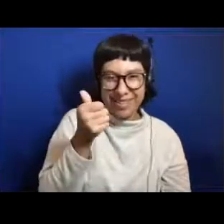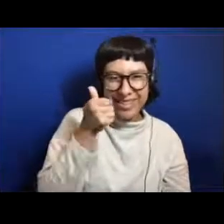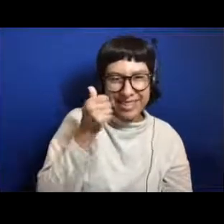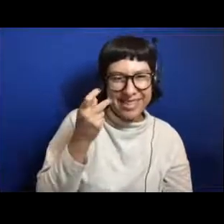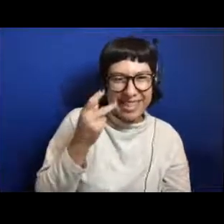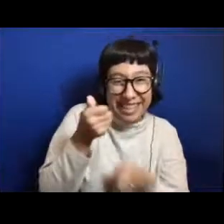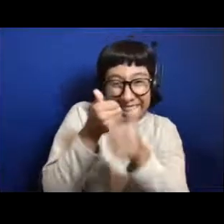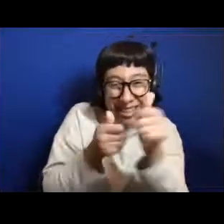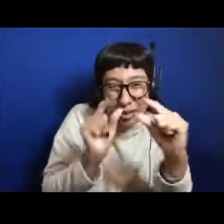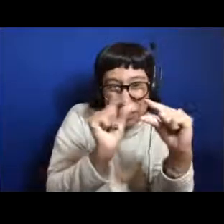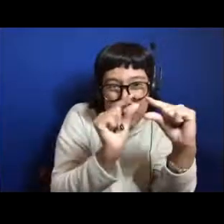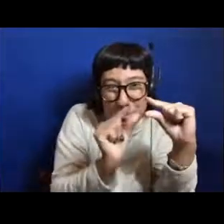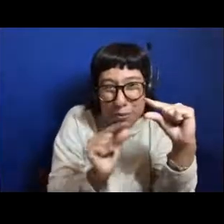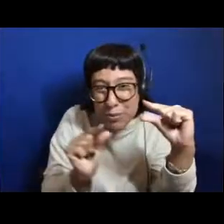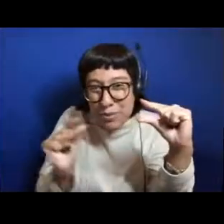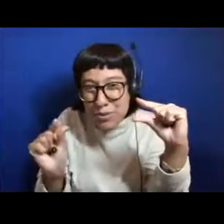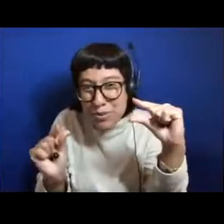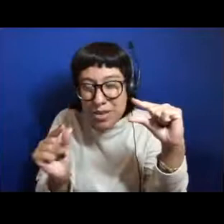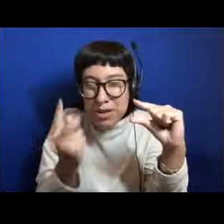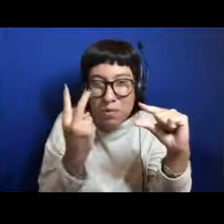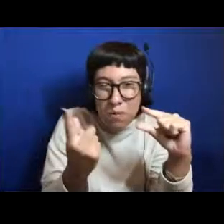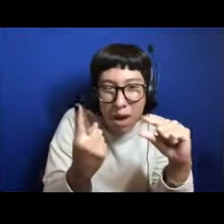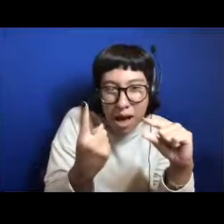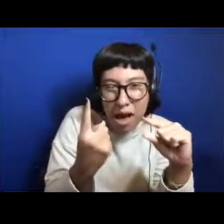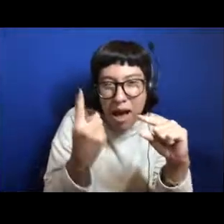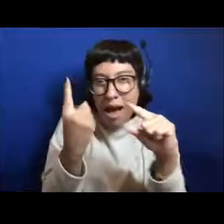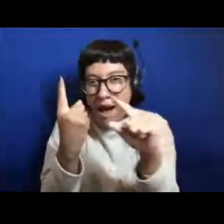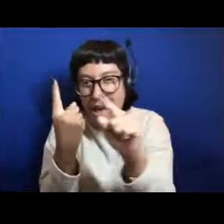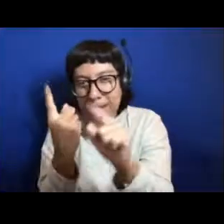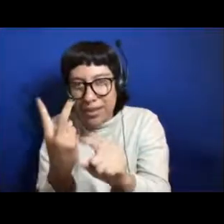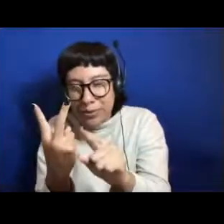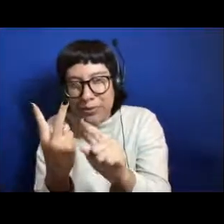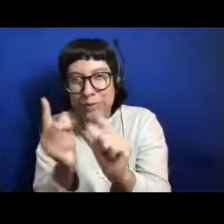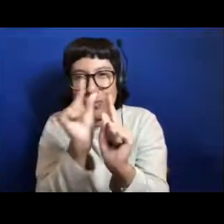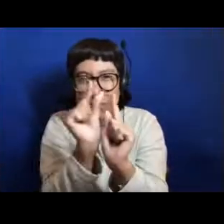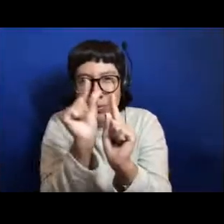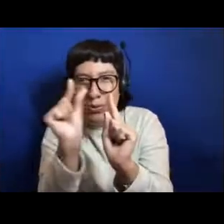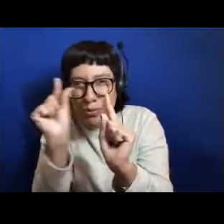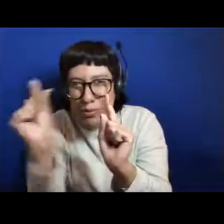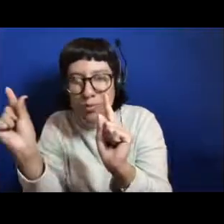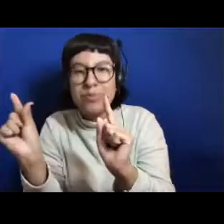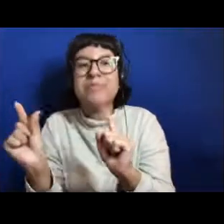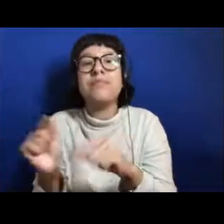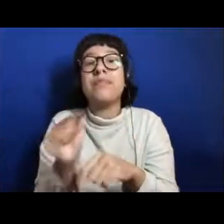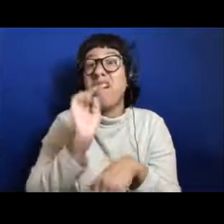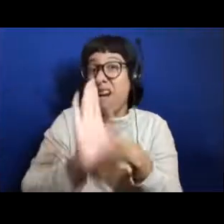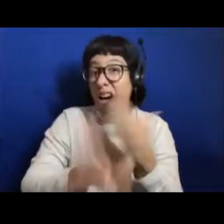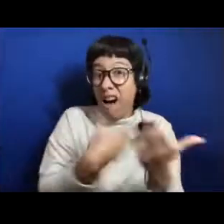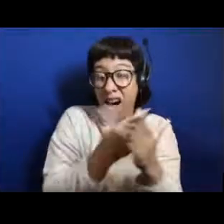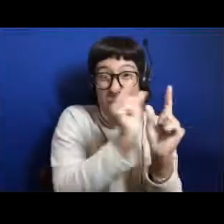you can kind of say there's one here and one here and one here and so all of these are actually individuals